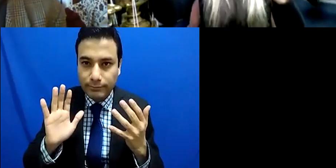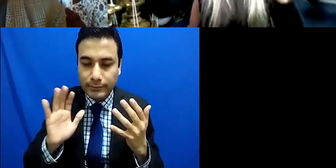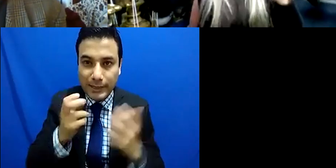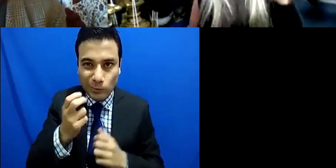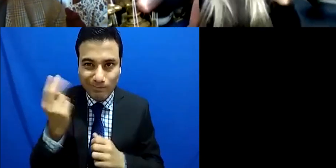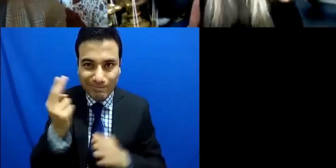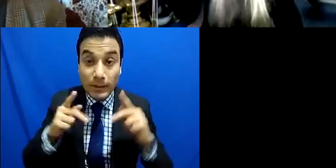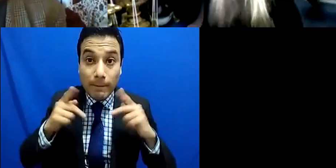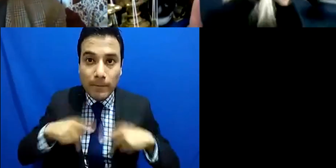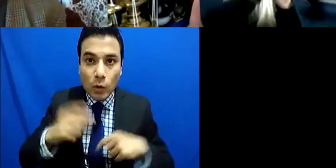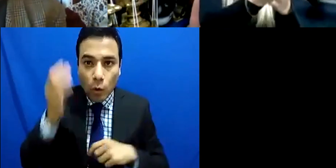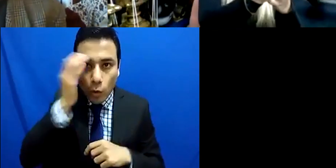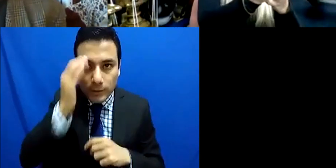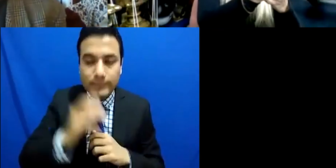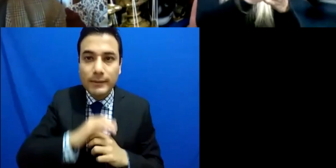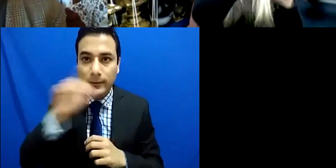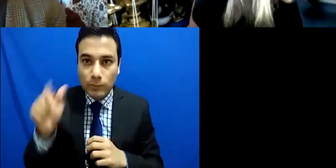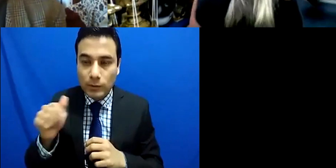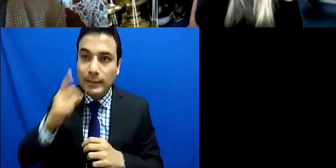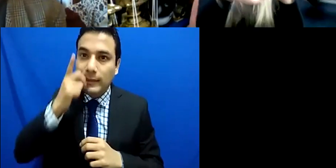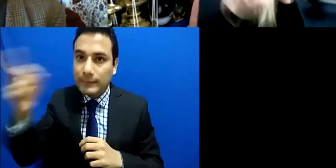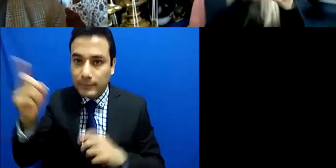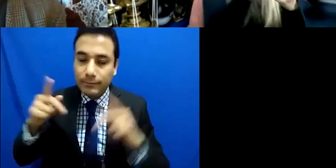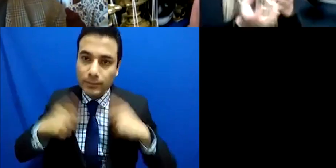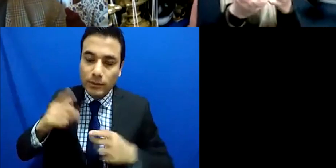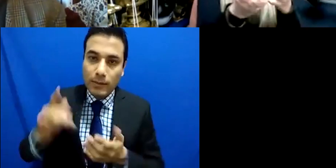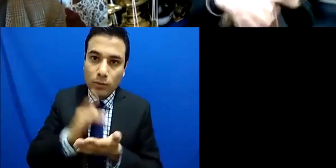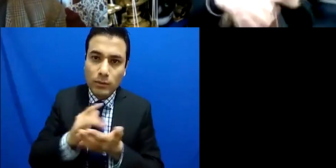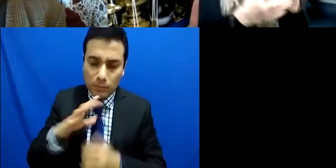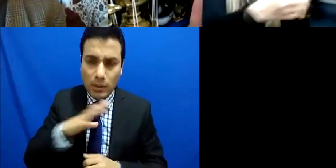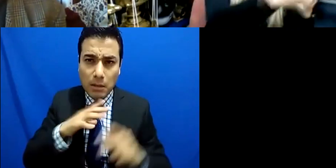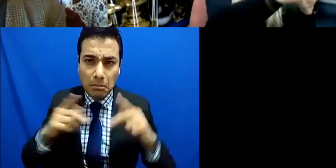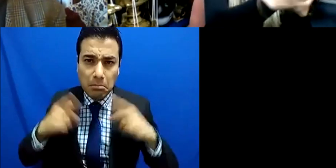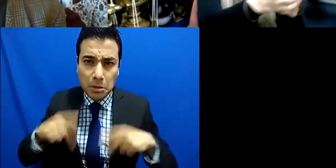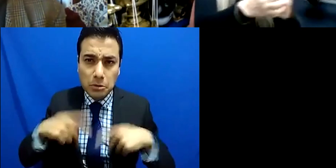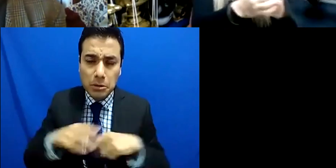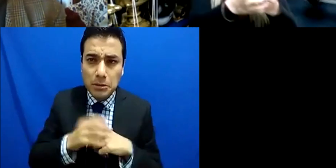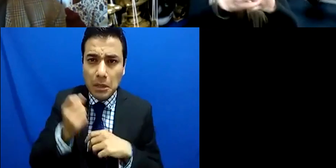really comfortable in that situation and can take care of that bit of it or nurture you in order